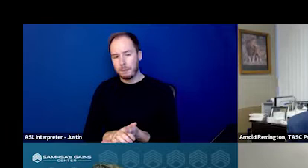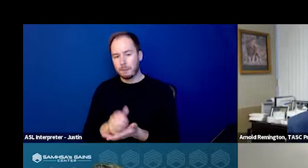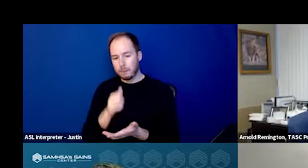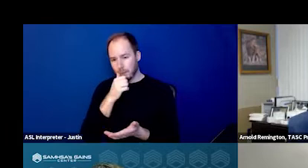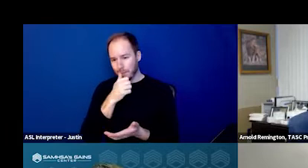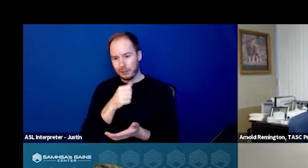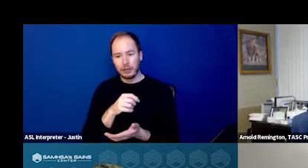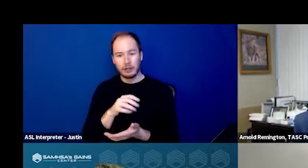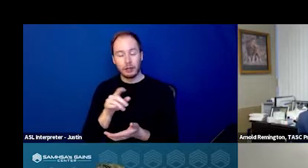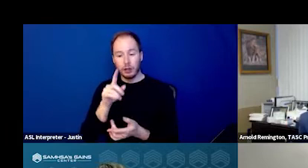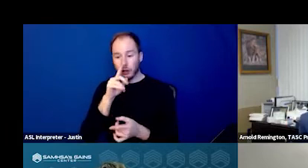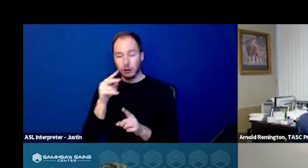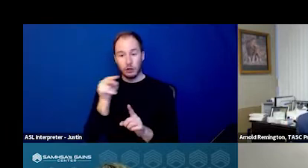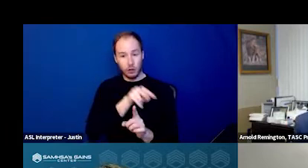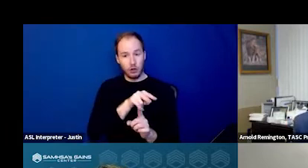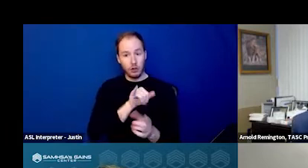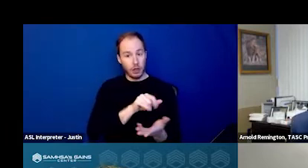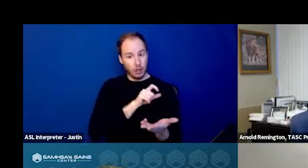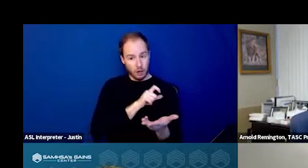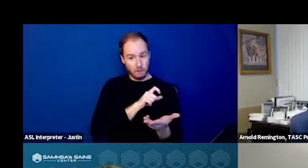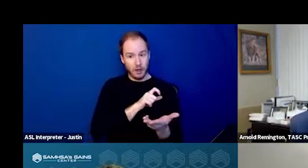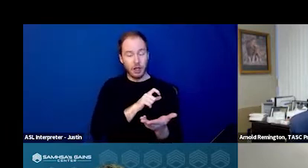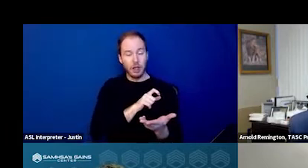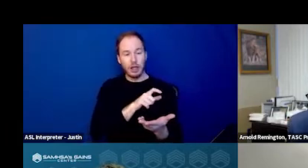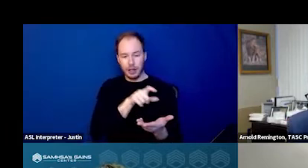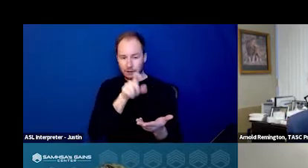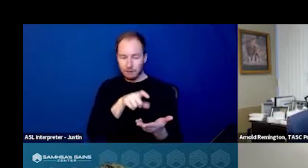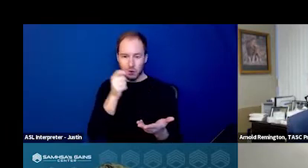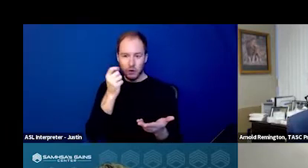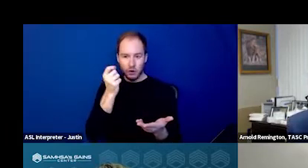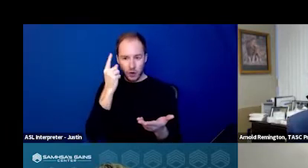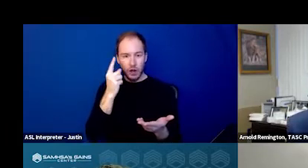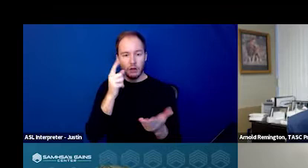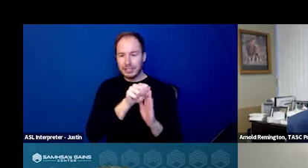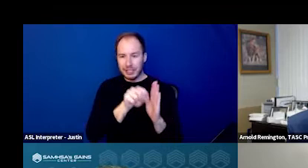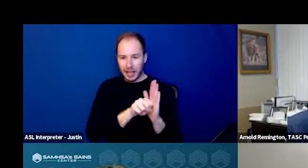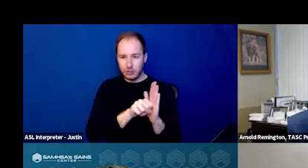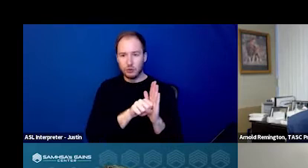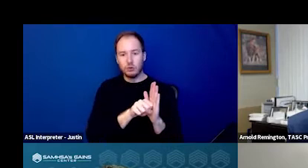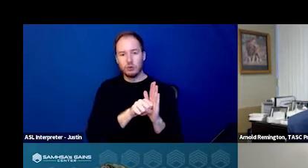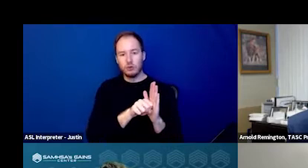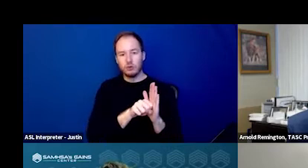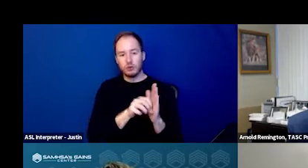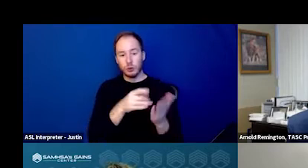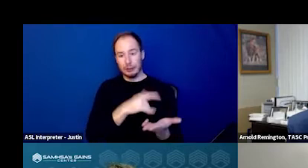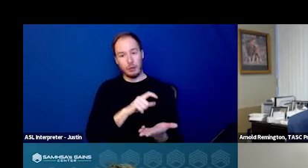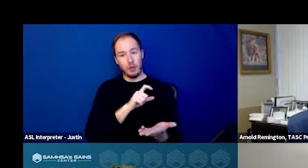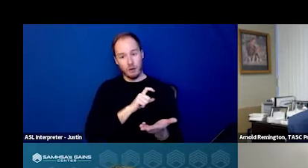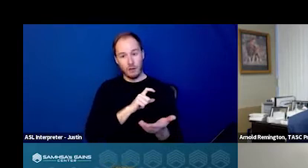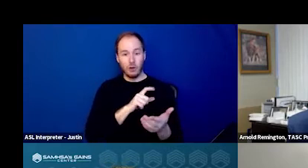Then you look at law enforcement. As I mentioned earlier, you have to understand statutes. So what officers can and cannot do.